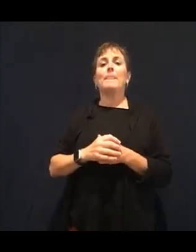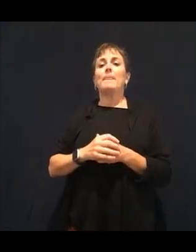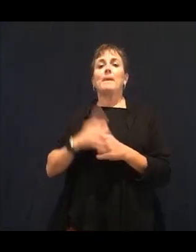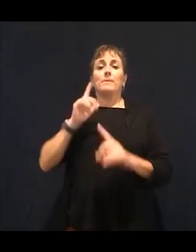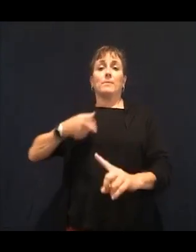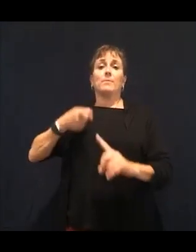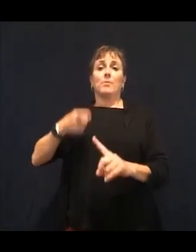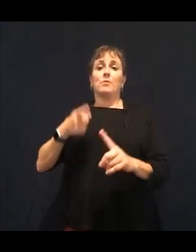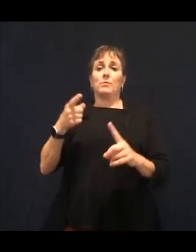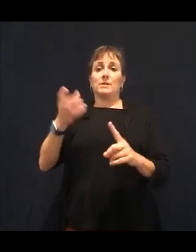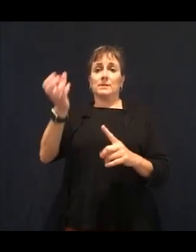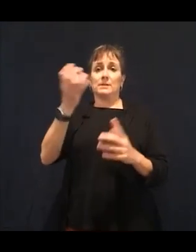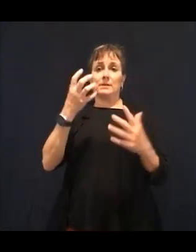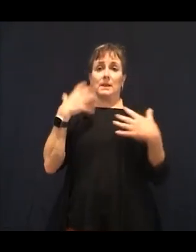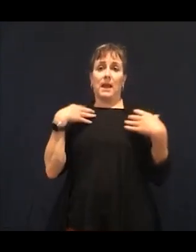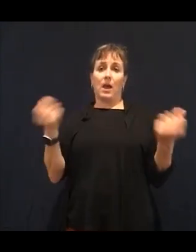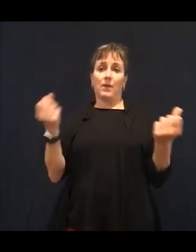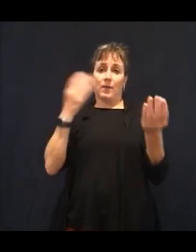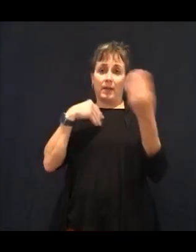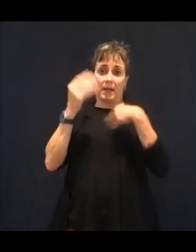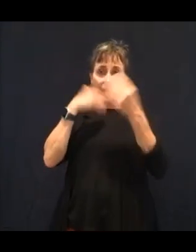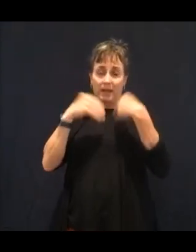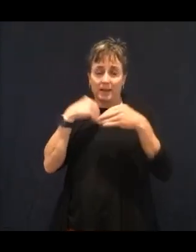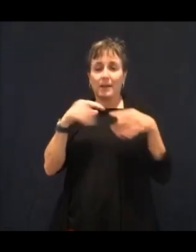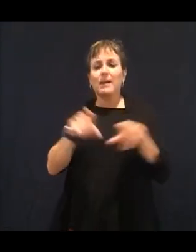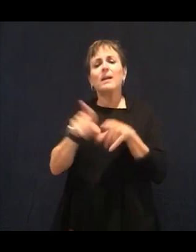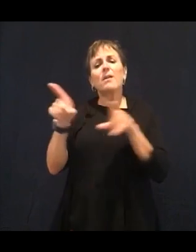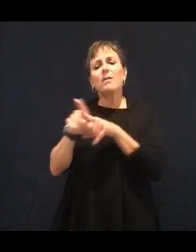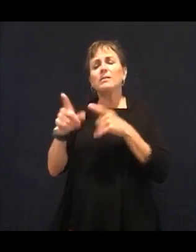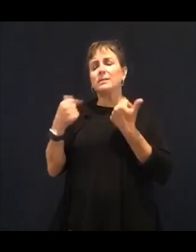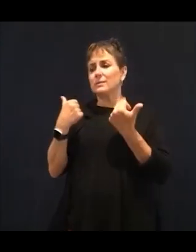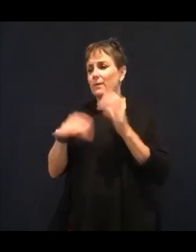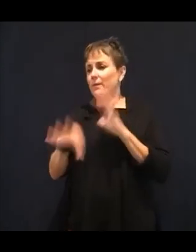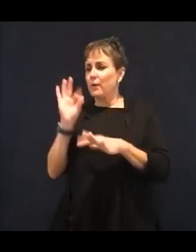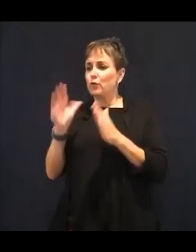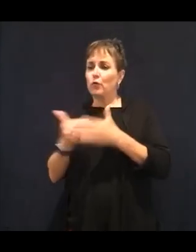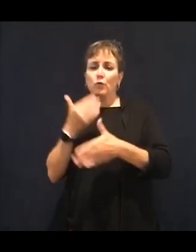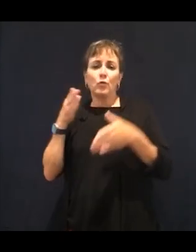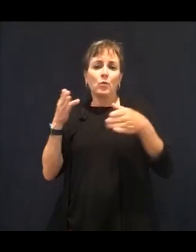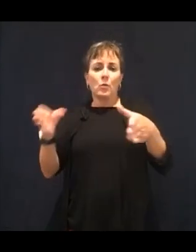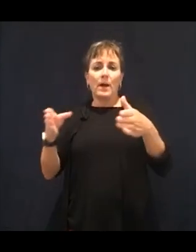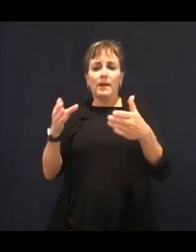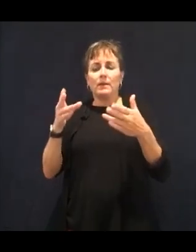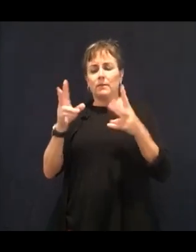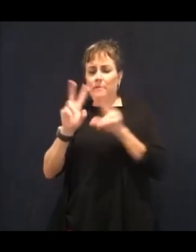our body each and every day on a cellular level. There's so much we can do.